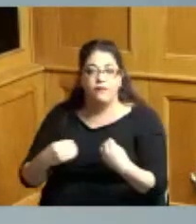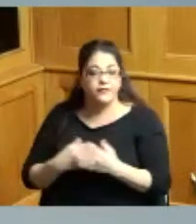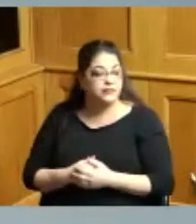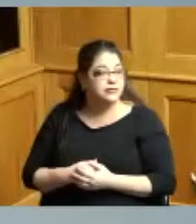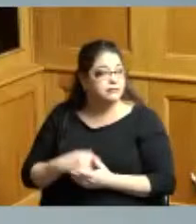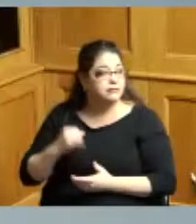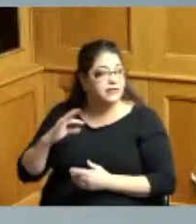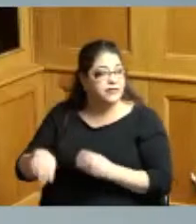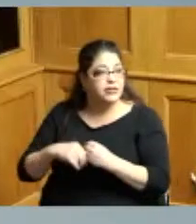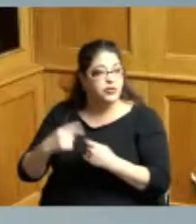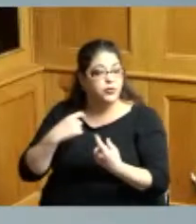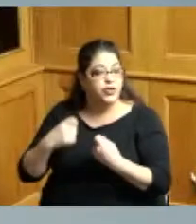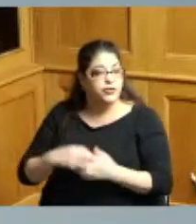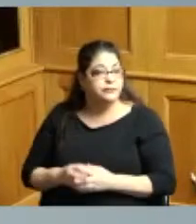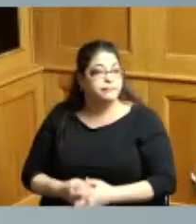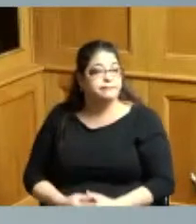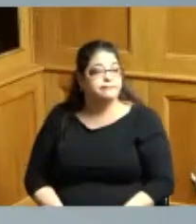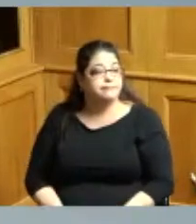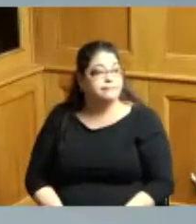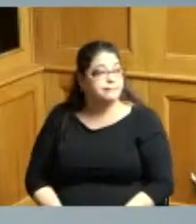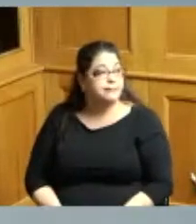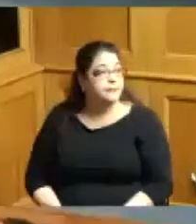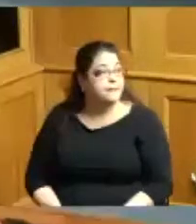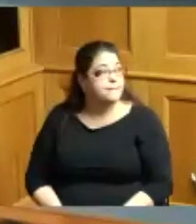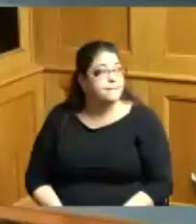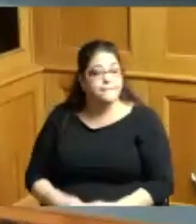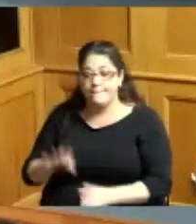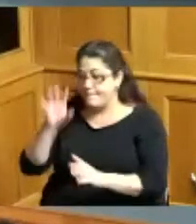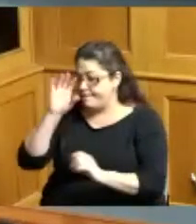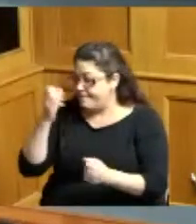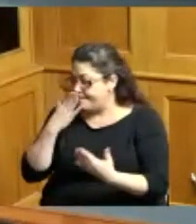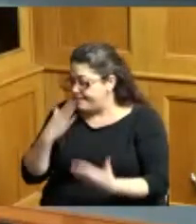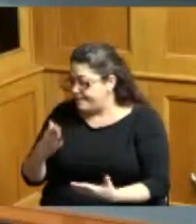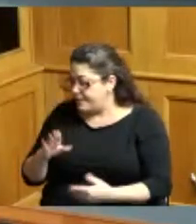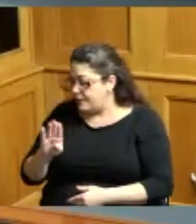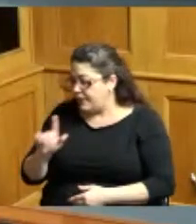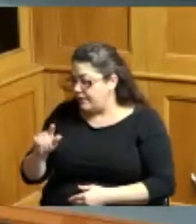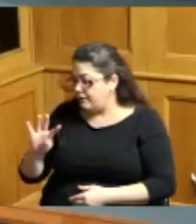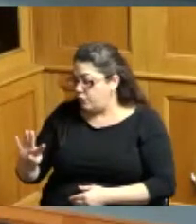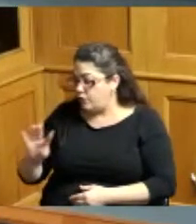additional questions on this thank you Riley for any additional discussion